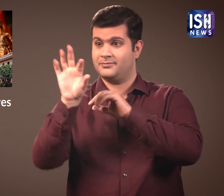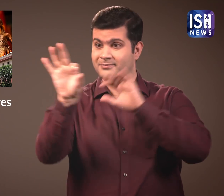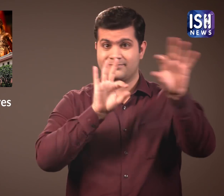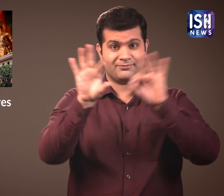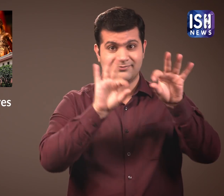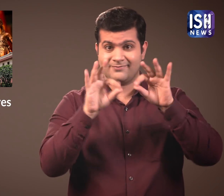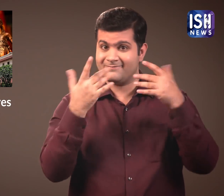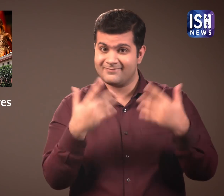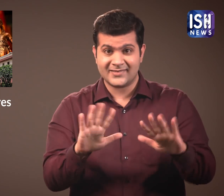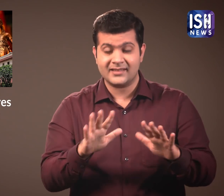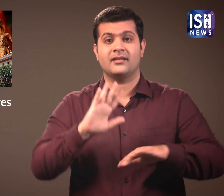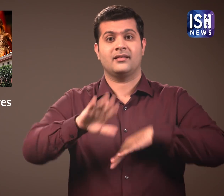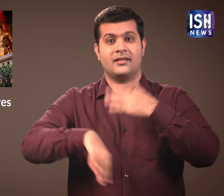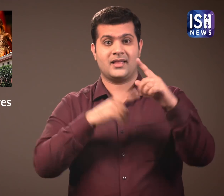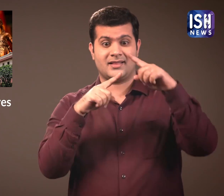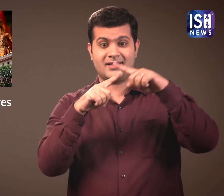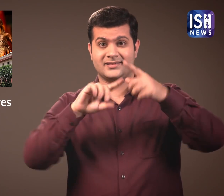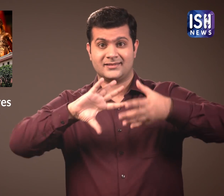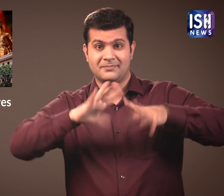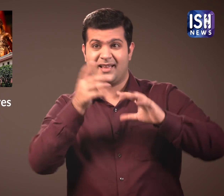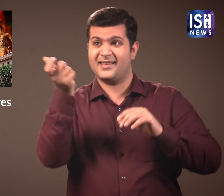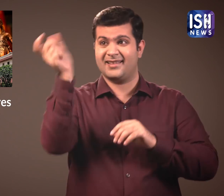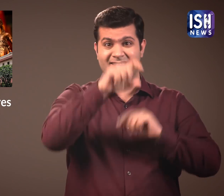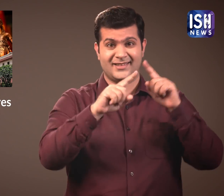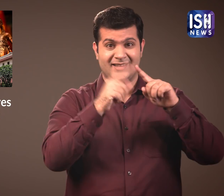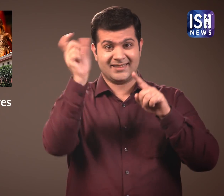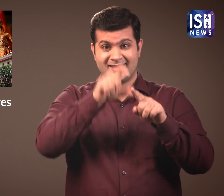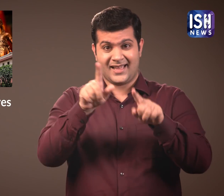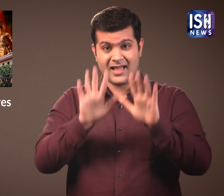Once they select and form board of trustees,